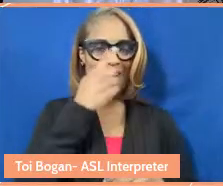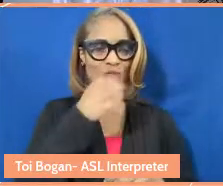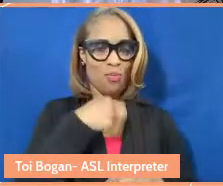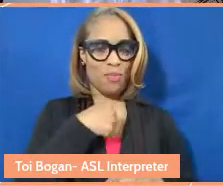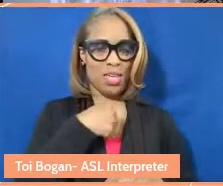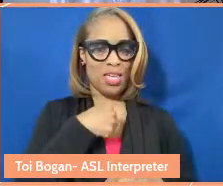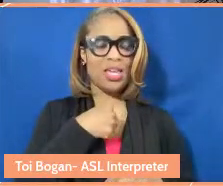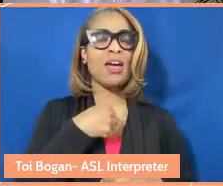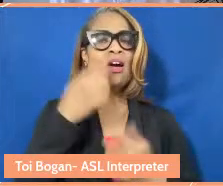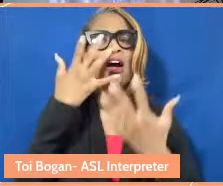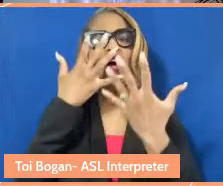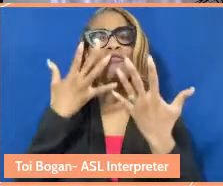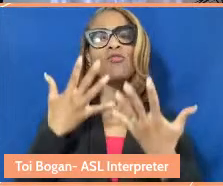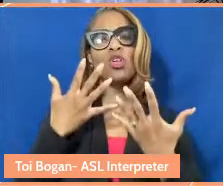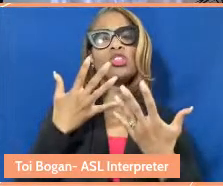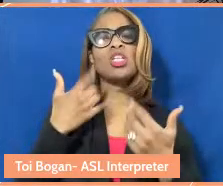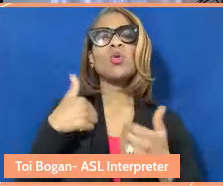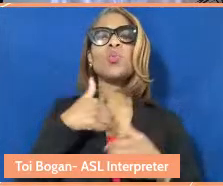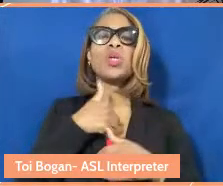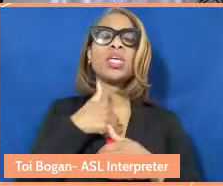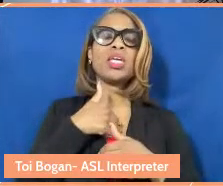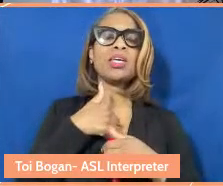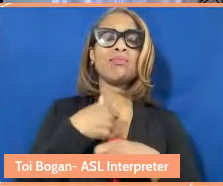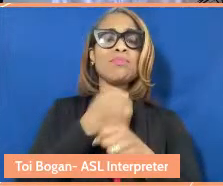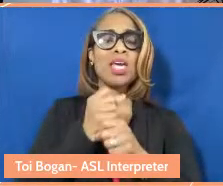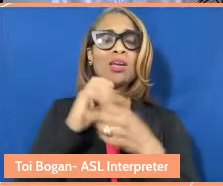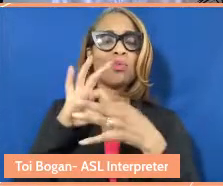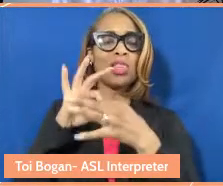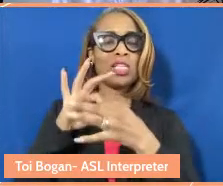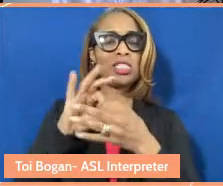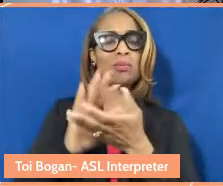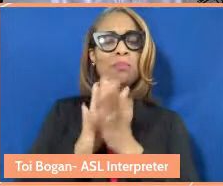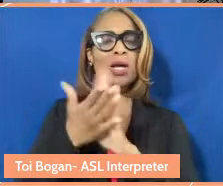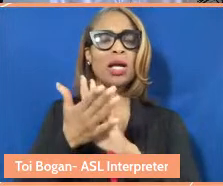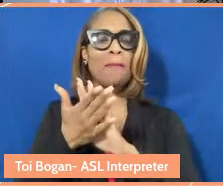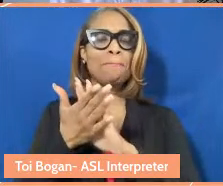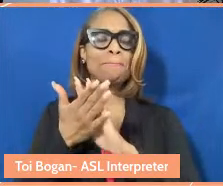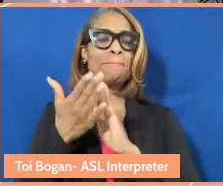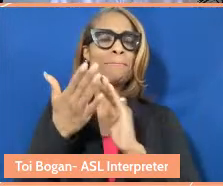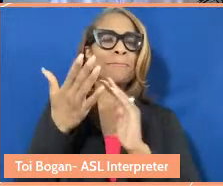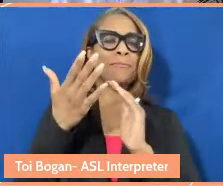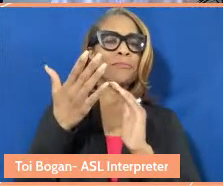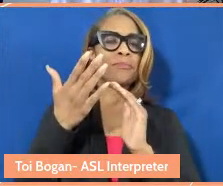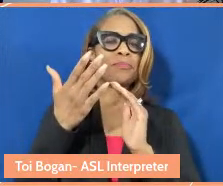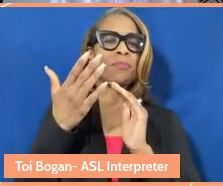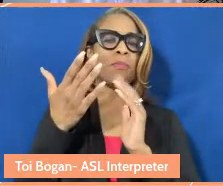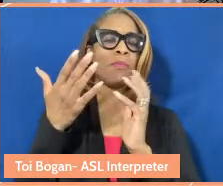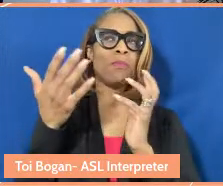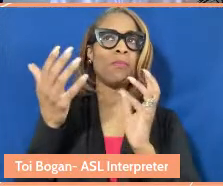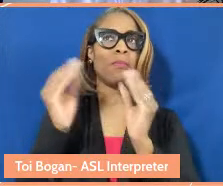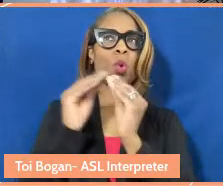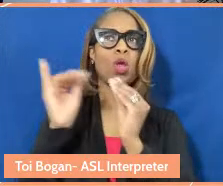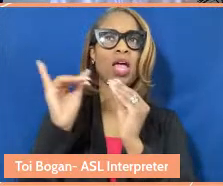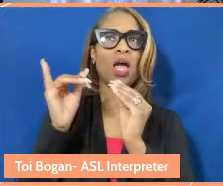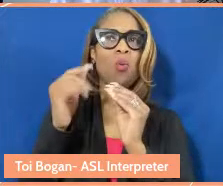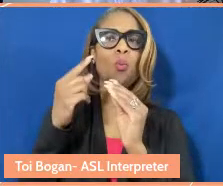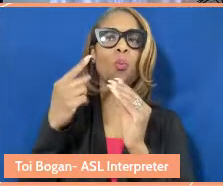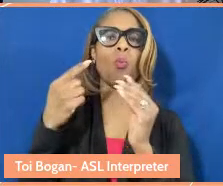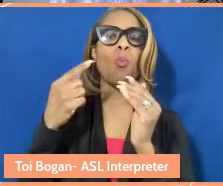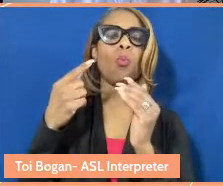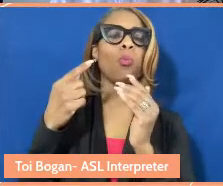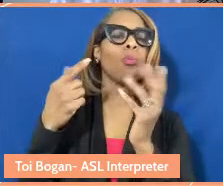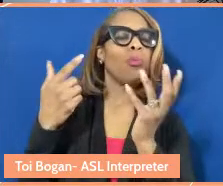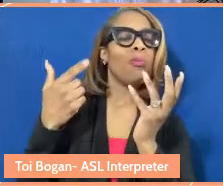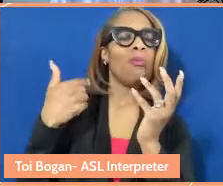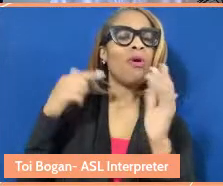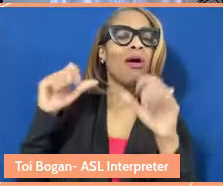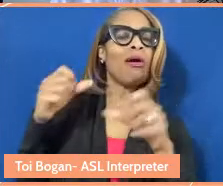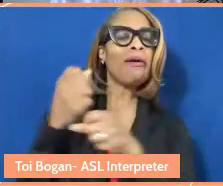is commodify relationships. And so it's what can I get from you? And it's really about a